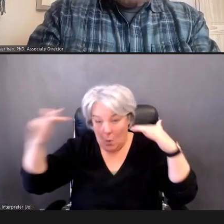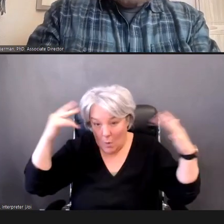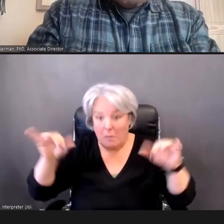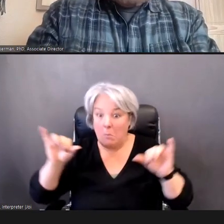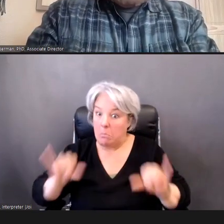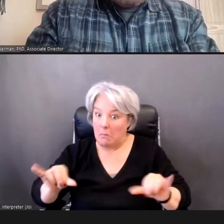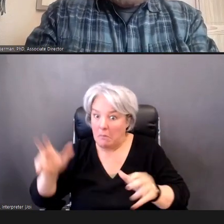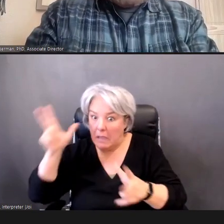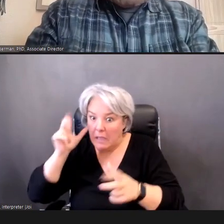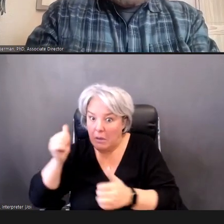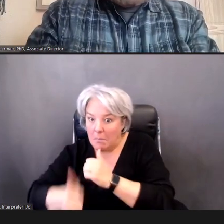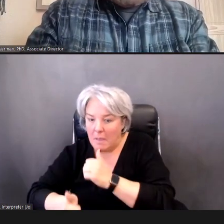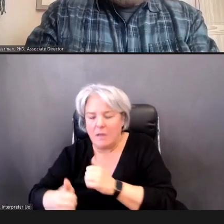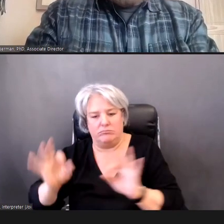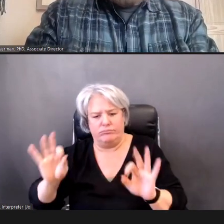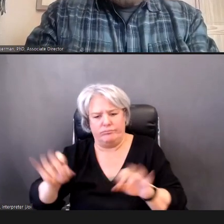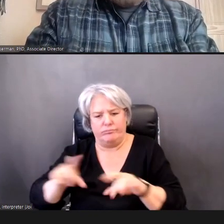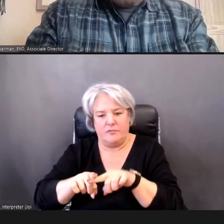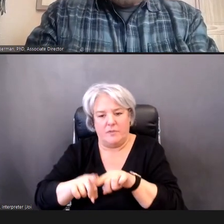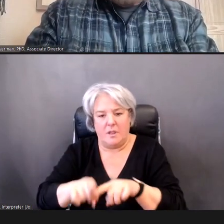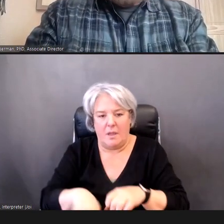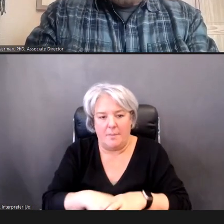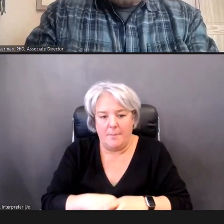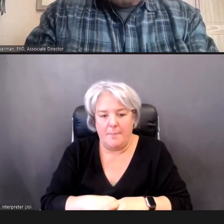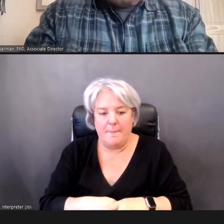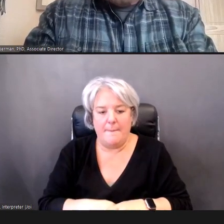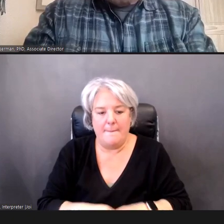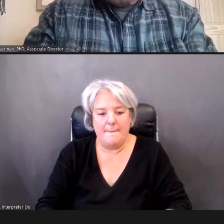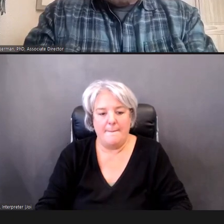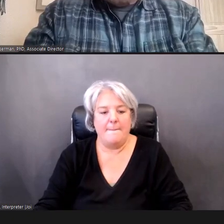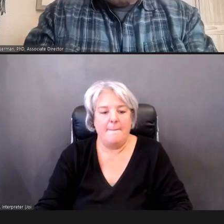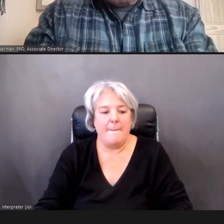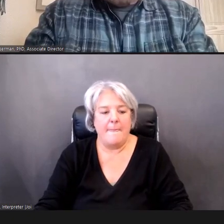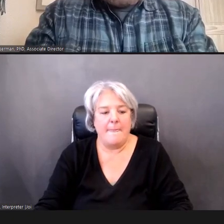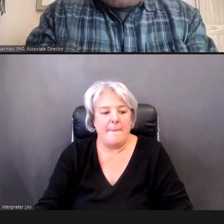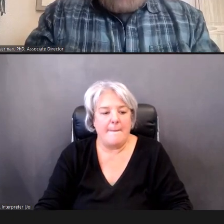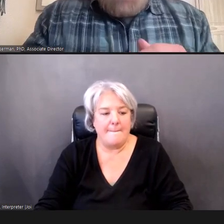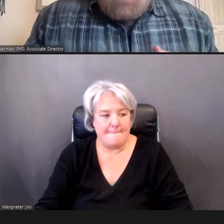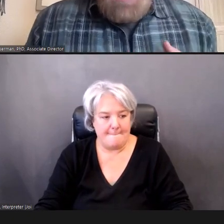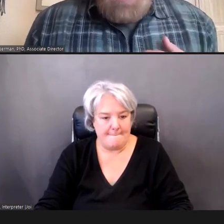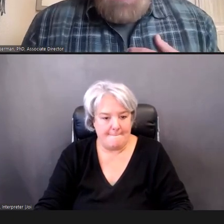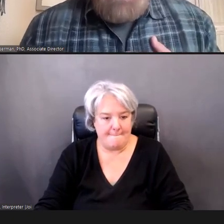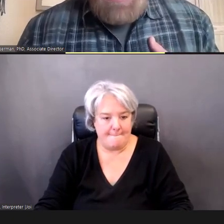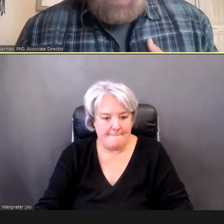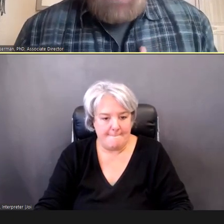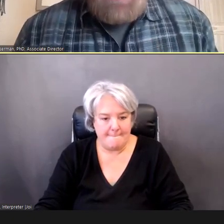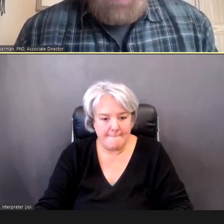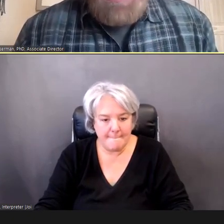(A pause), DR. Okay. Terry Foust, AuD, CCC-A/SLP: